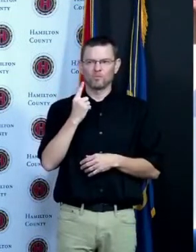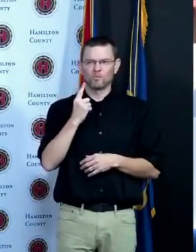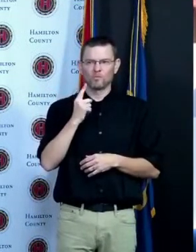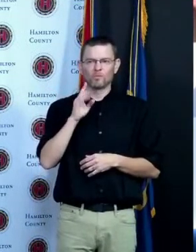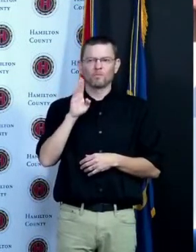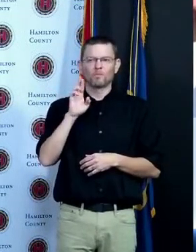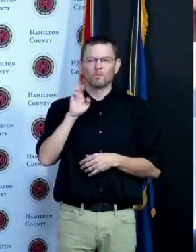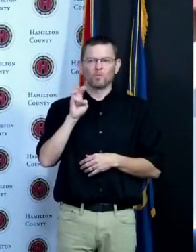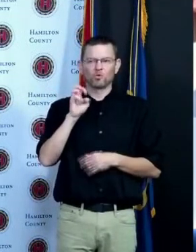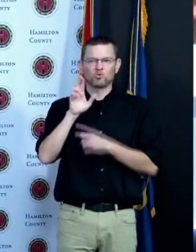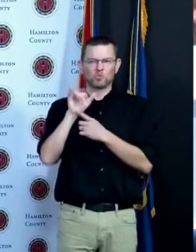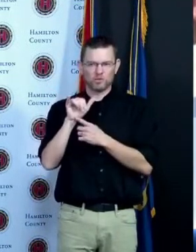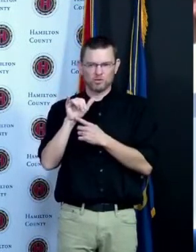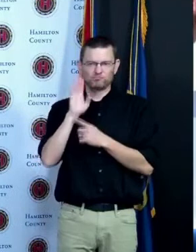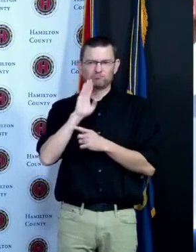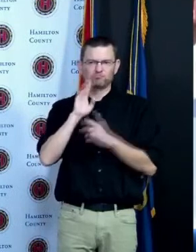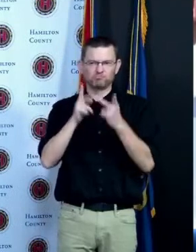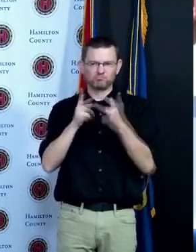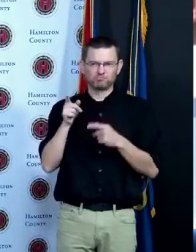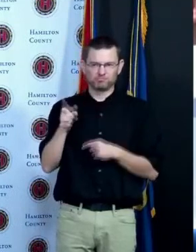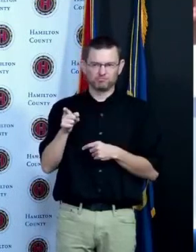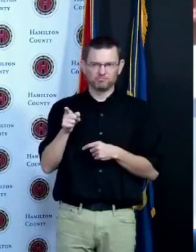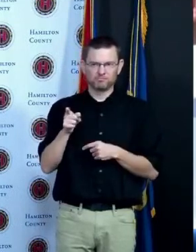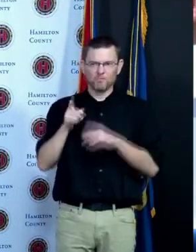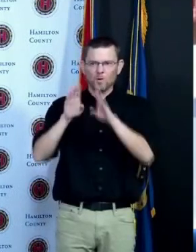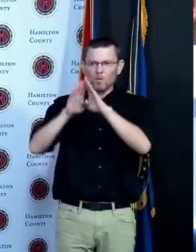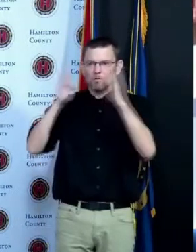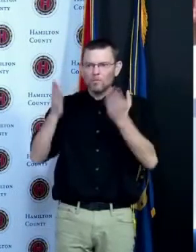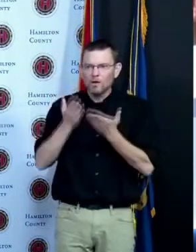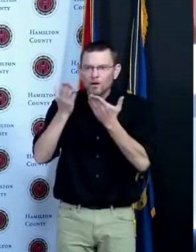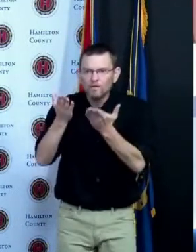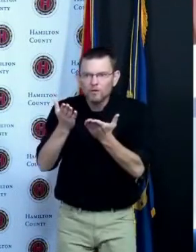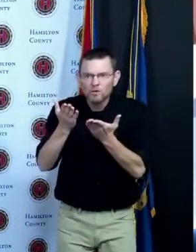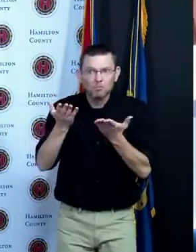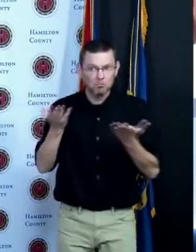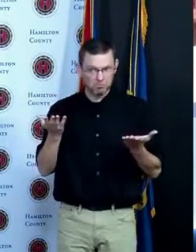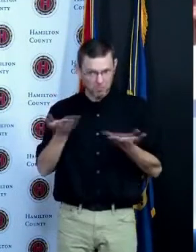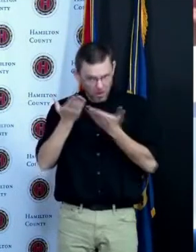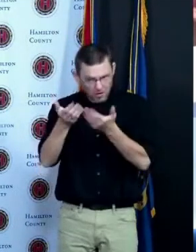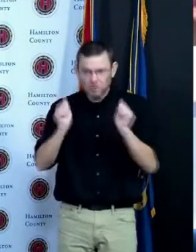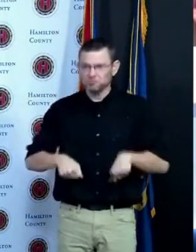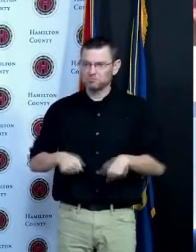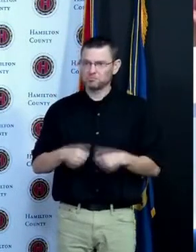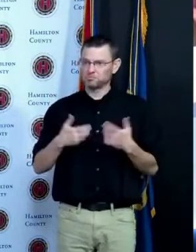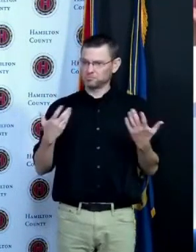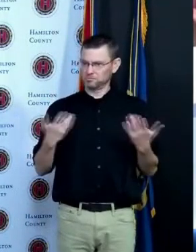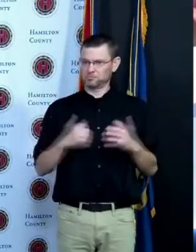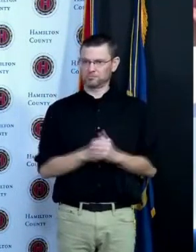brewery we are open to vaccinating wherever we are wanted and are excited for that opportunity